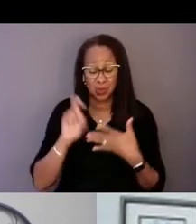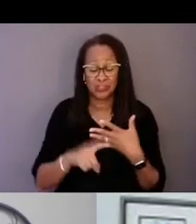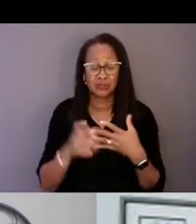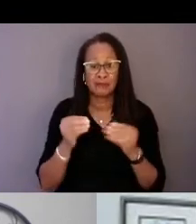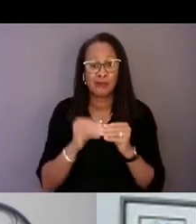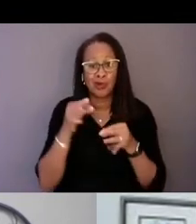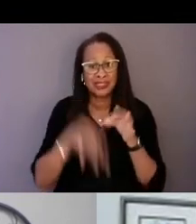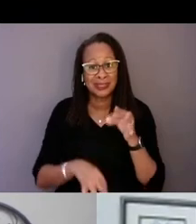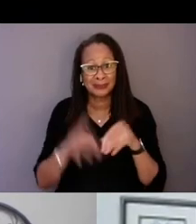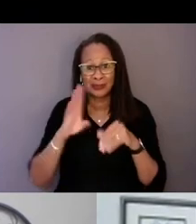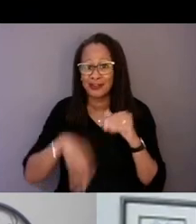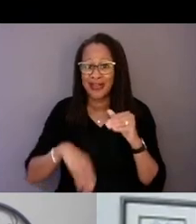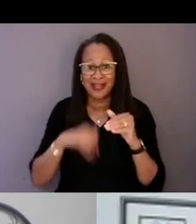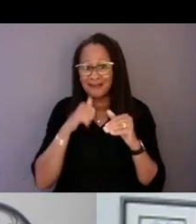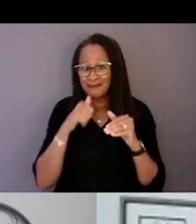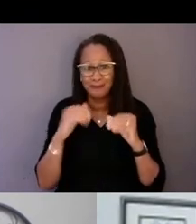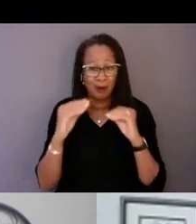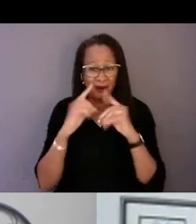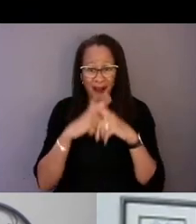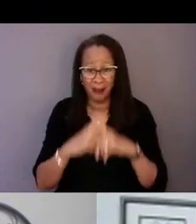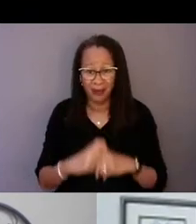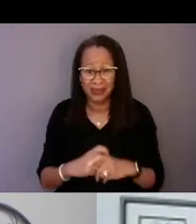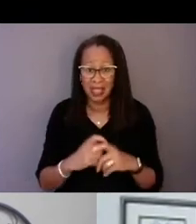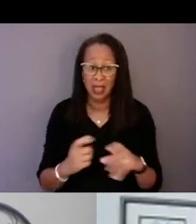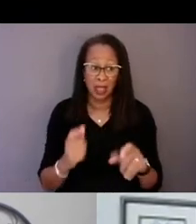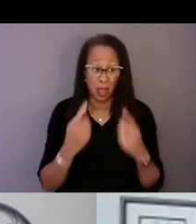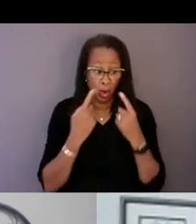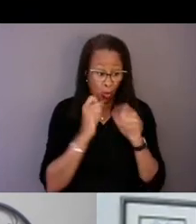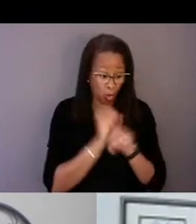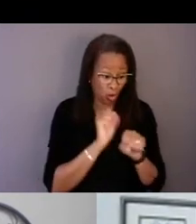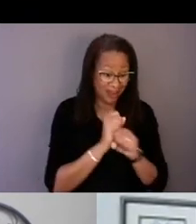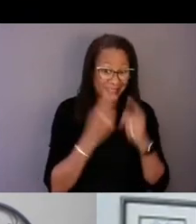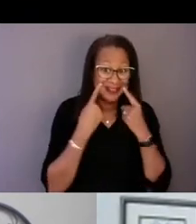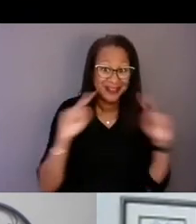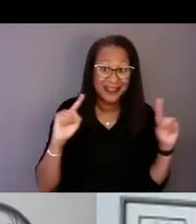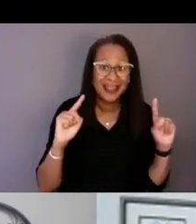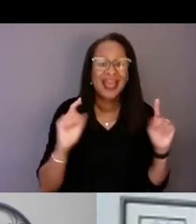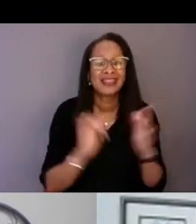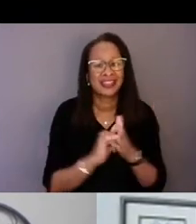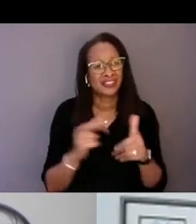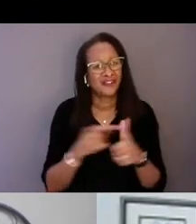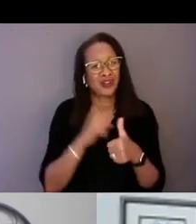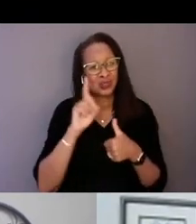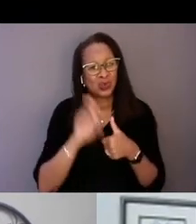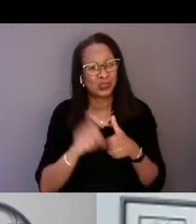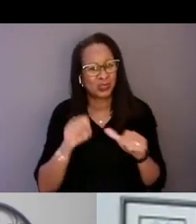and "Is this working?" is one that we can definitely start with. Thank you so much for taking the time today, Shelby,